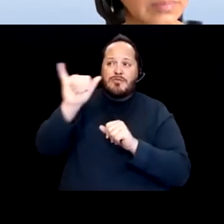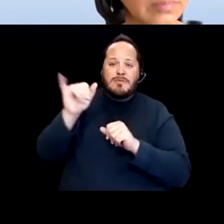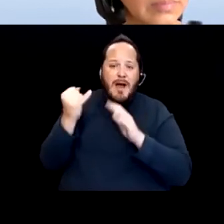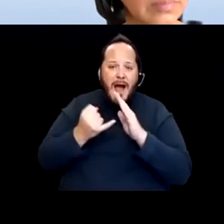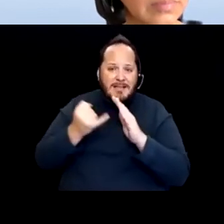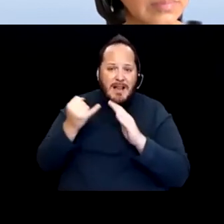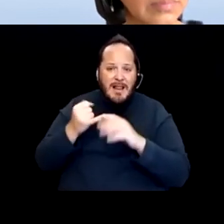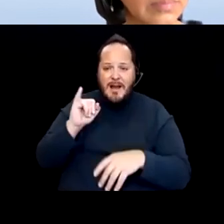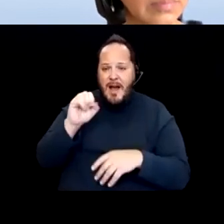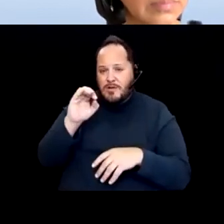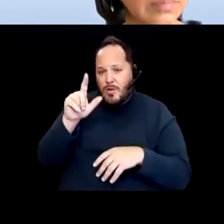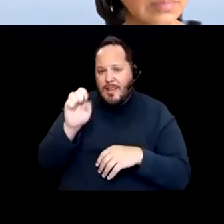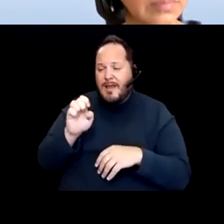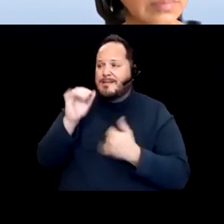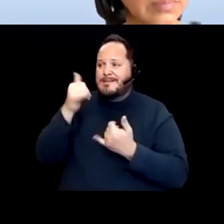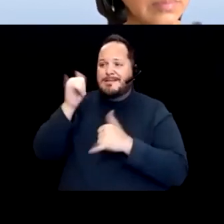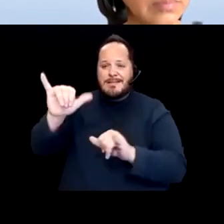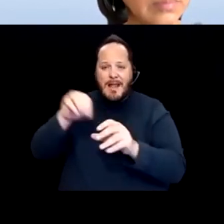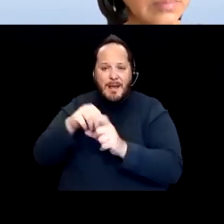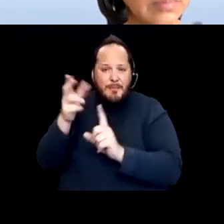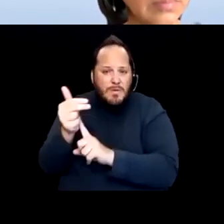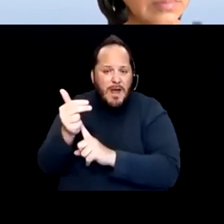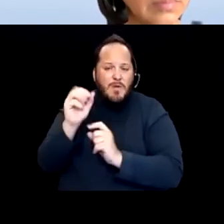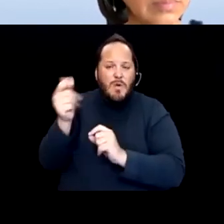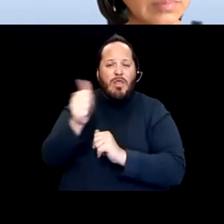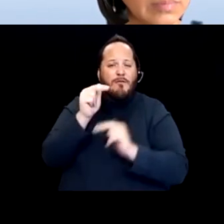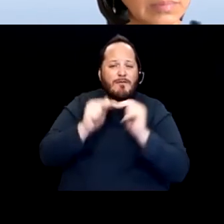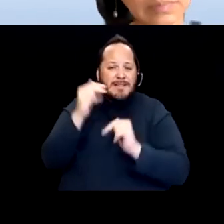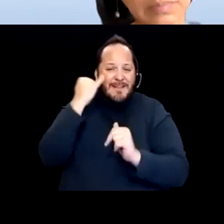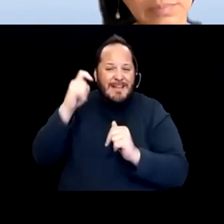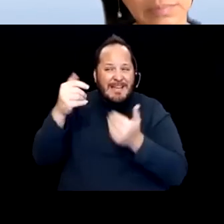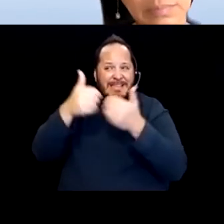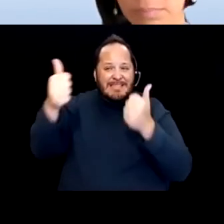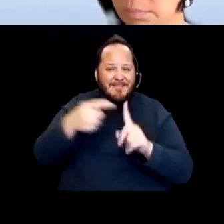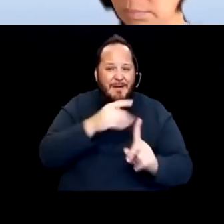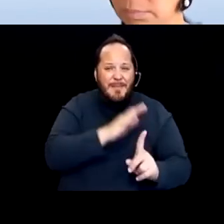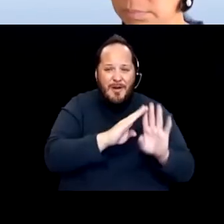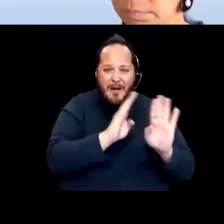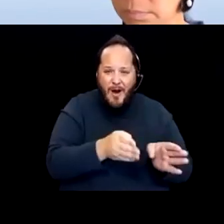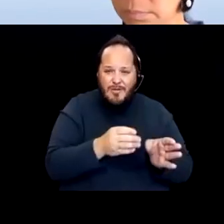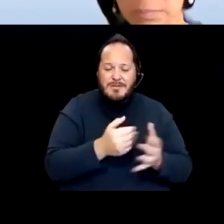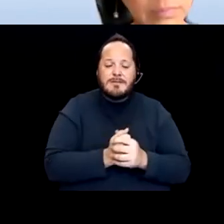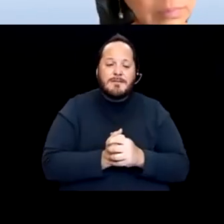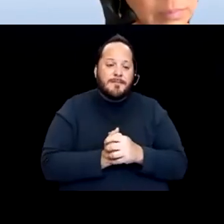from the rest of their household. And then one of the other pieces that continues to be in need is transportation.